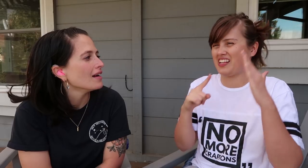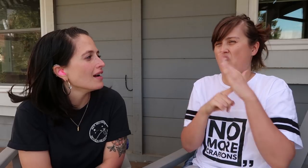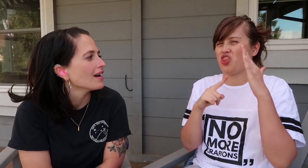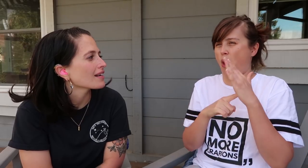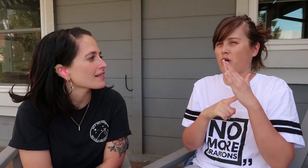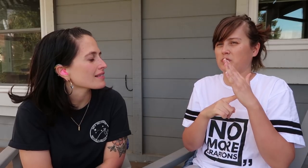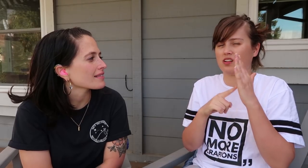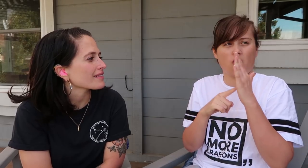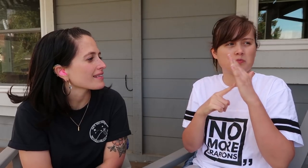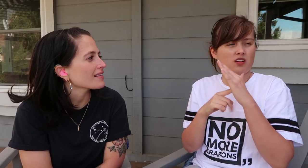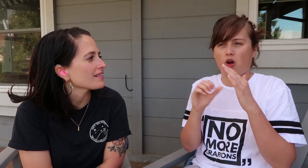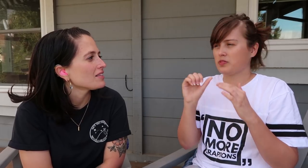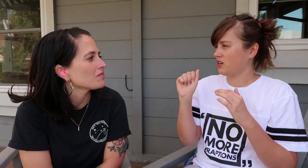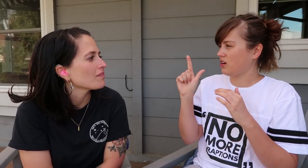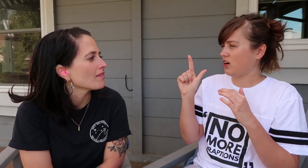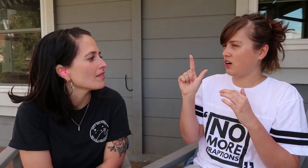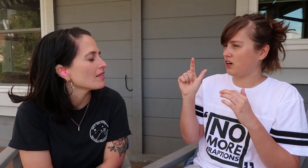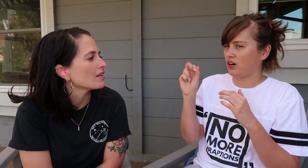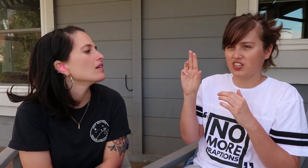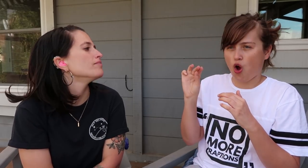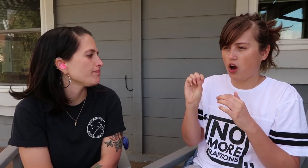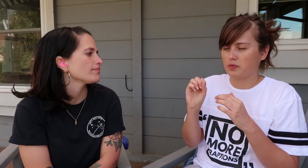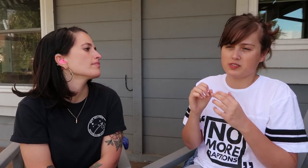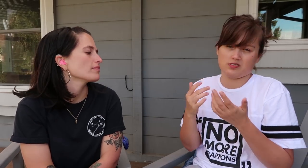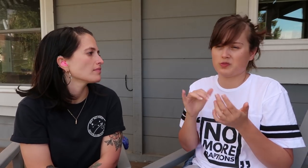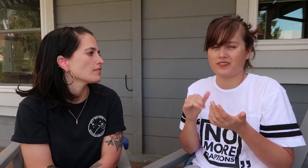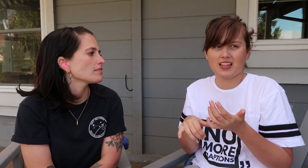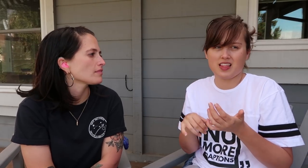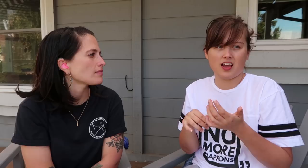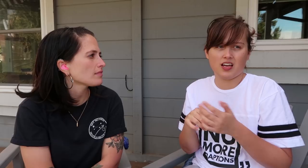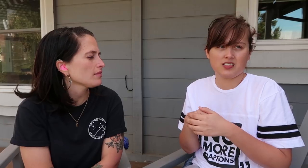Alarms. I can’t quite get the sign for that.